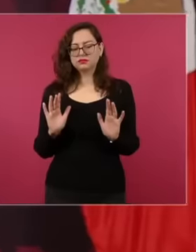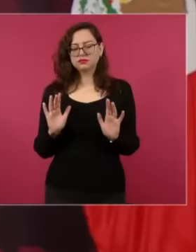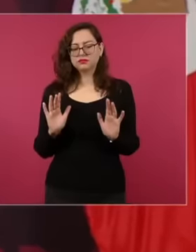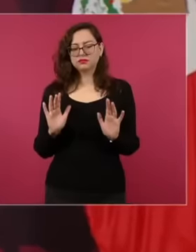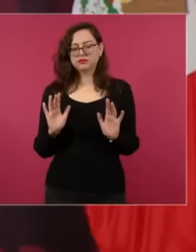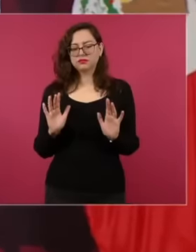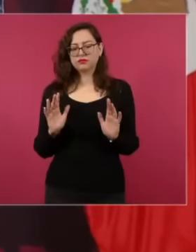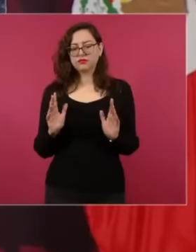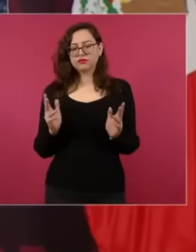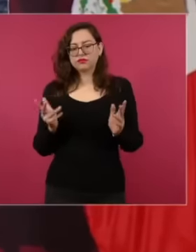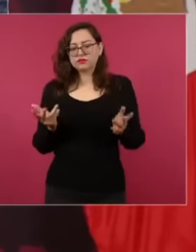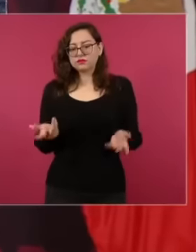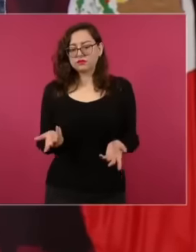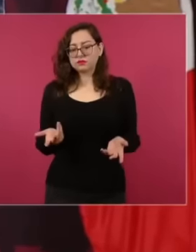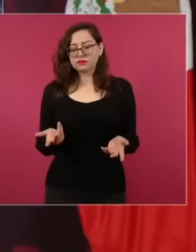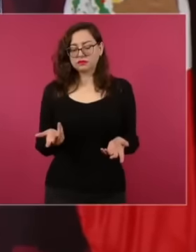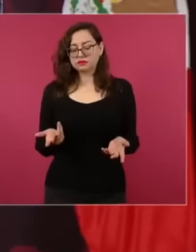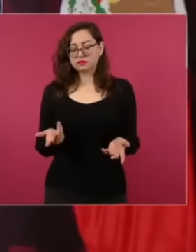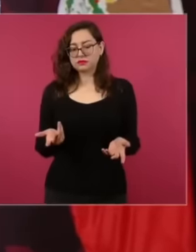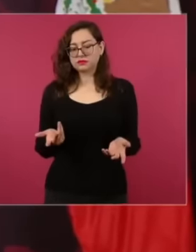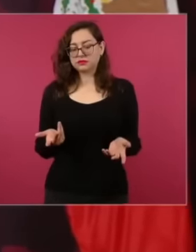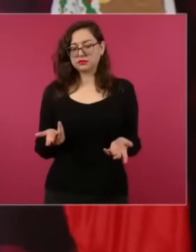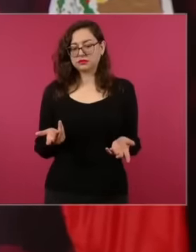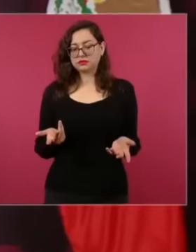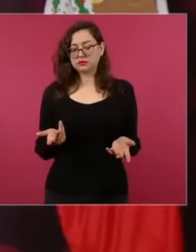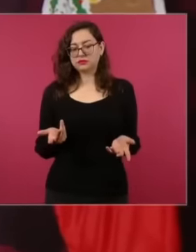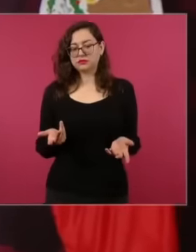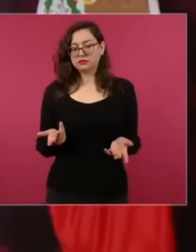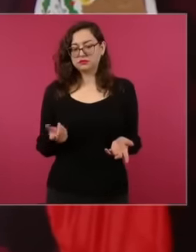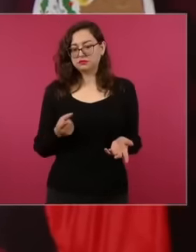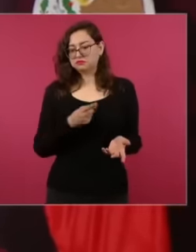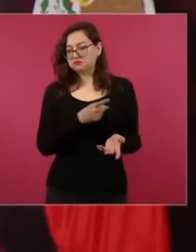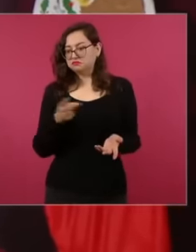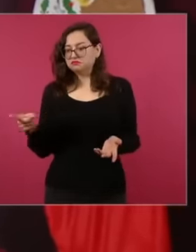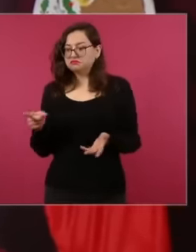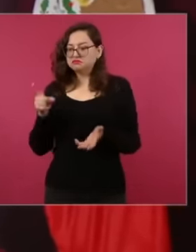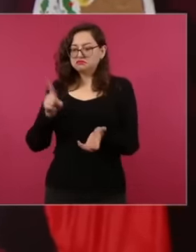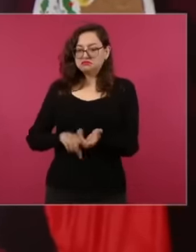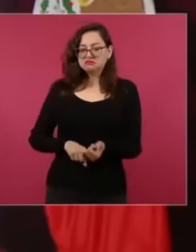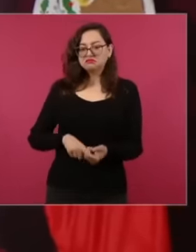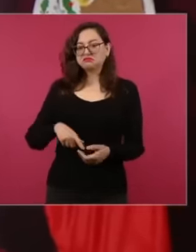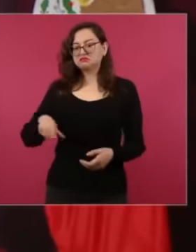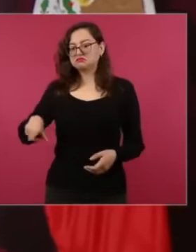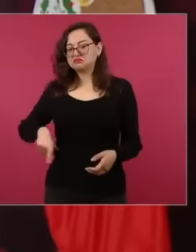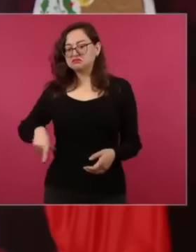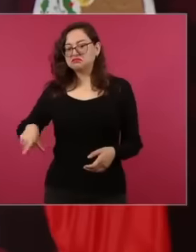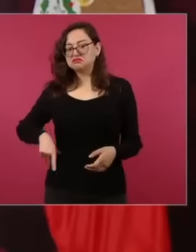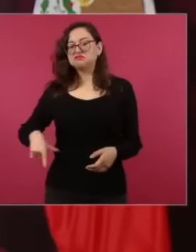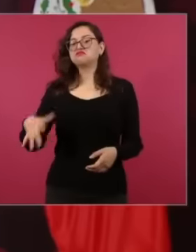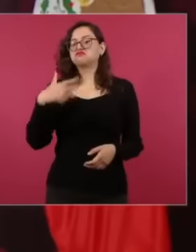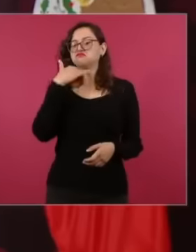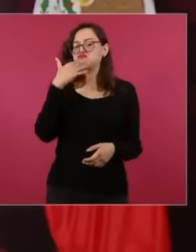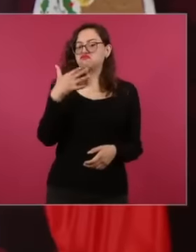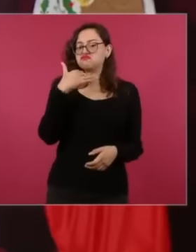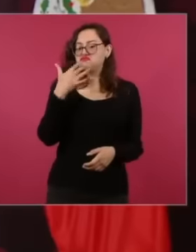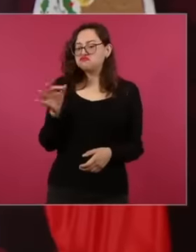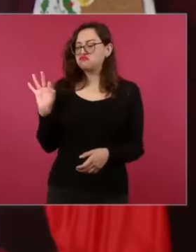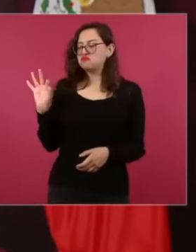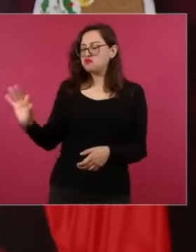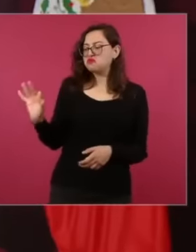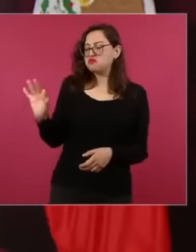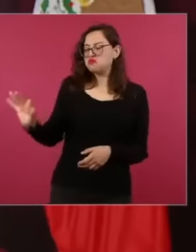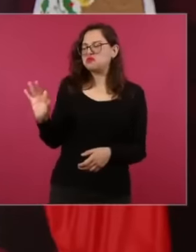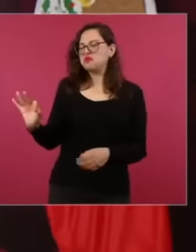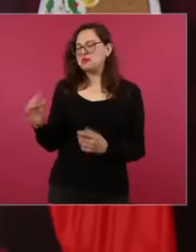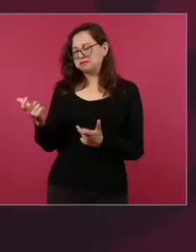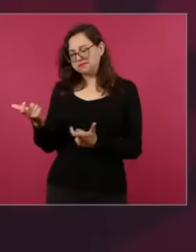those who are, took out officials so that they became corrupt, they told them if it's not